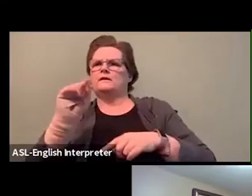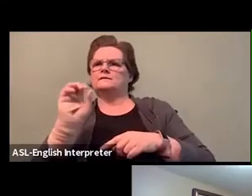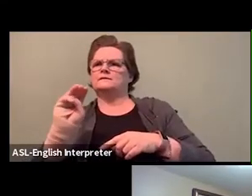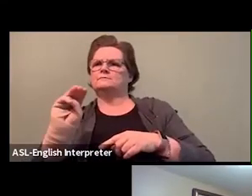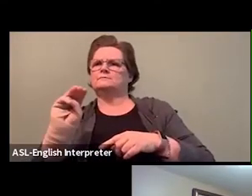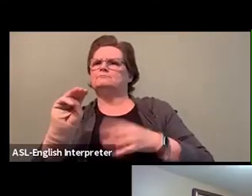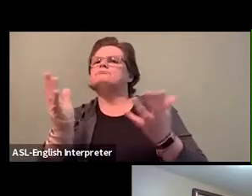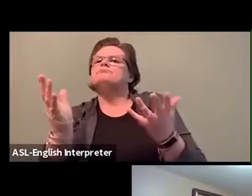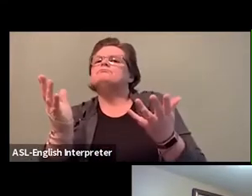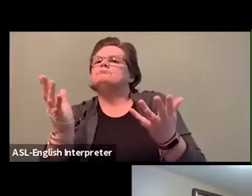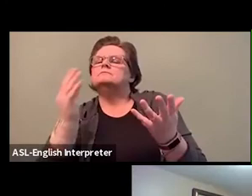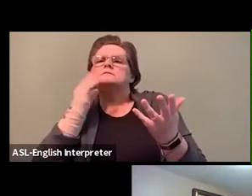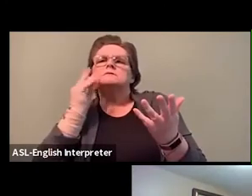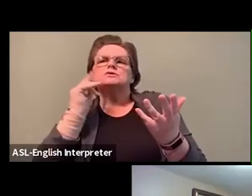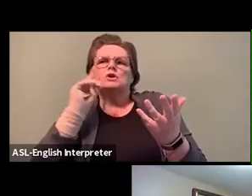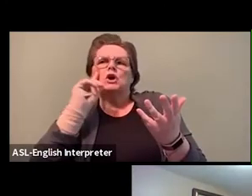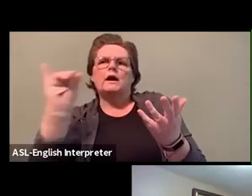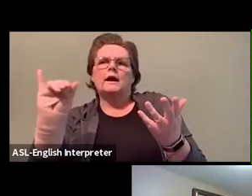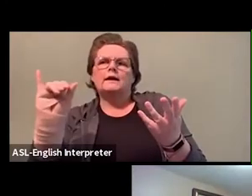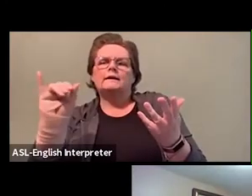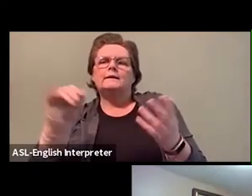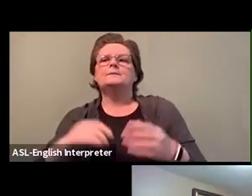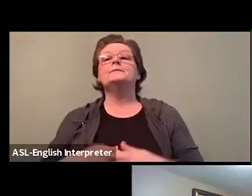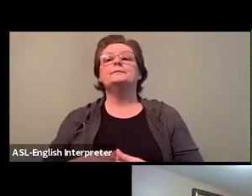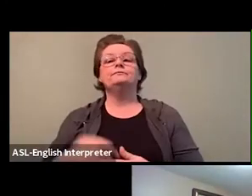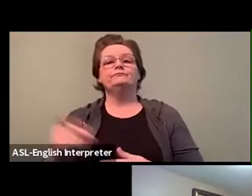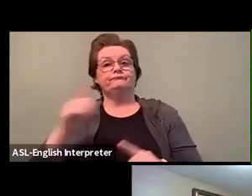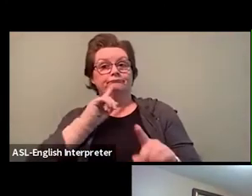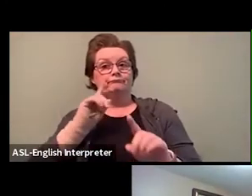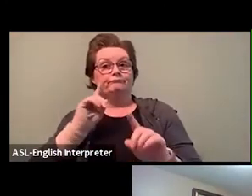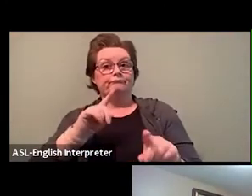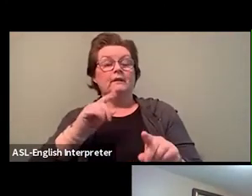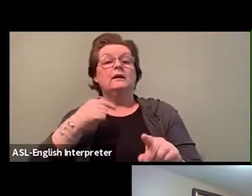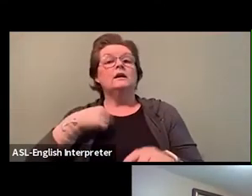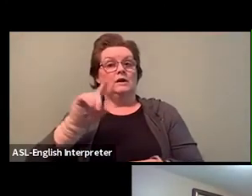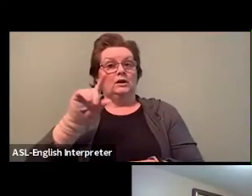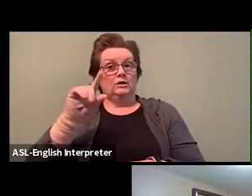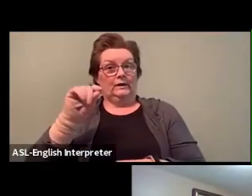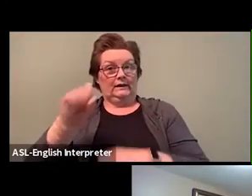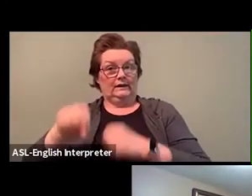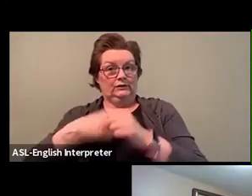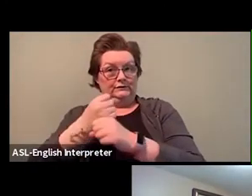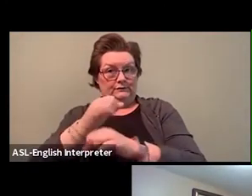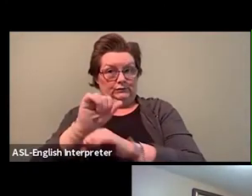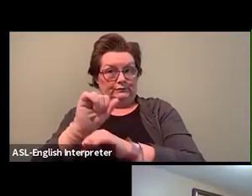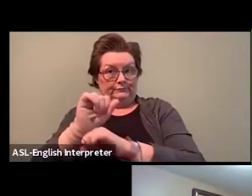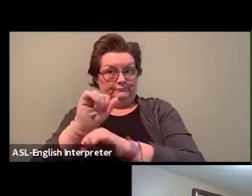So I've been at the Children's Aid Society of Toronto for 20 years. I started in 2001.